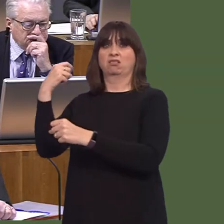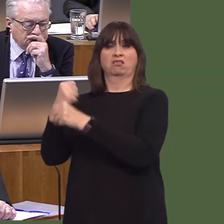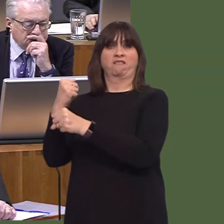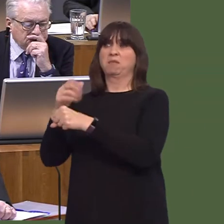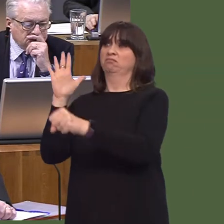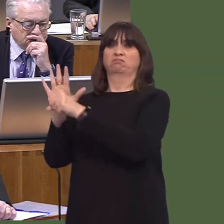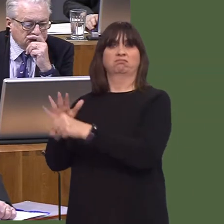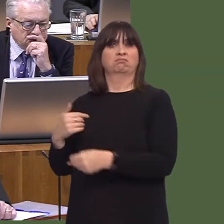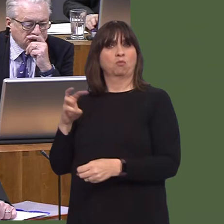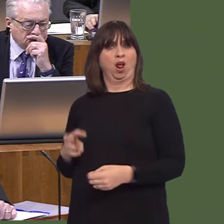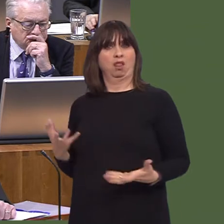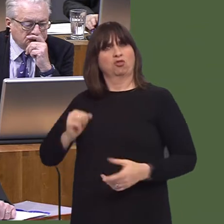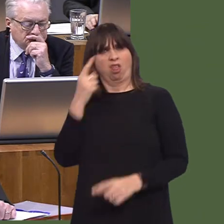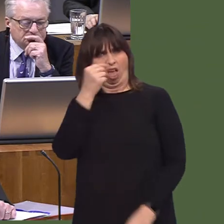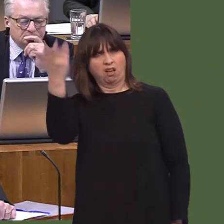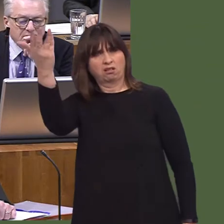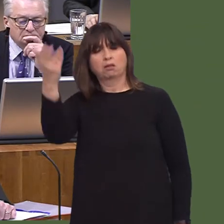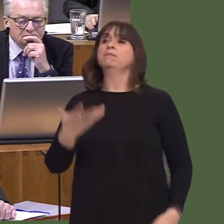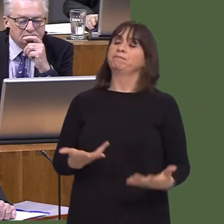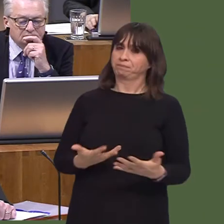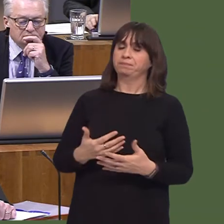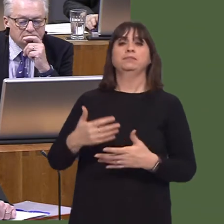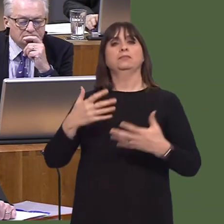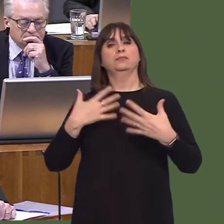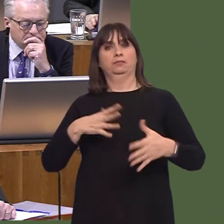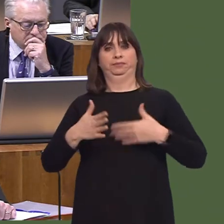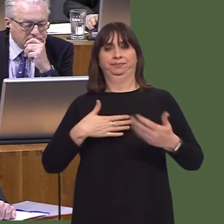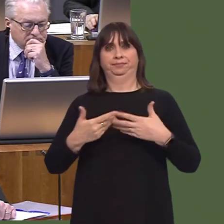put Wales at an advantage in attracting some of these new jobs and new enterprises that